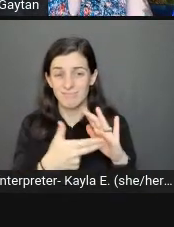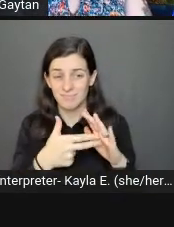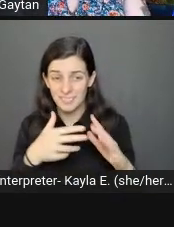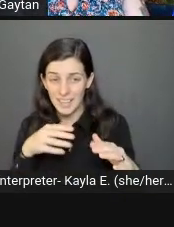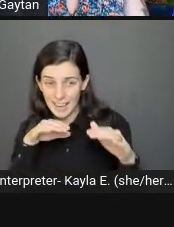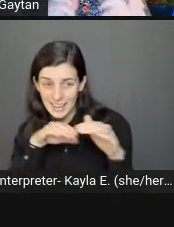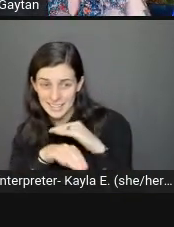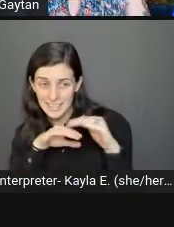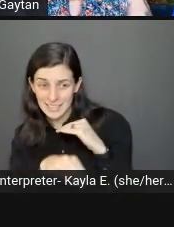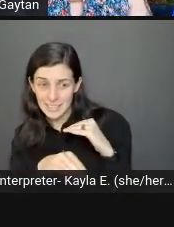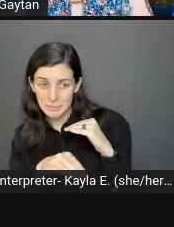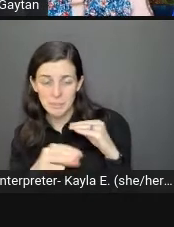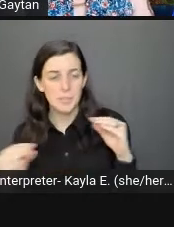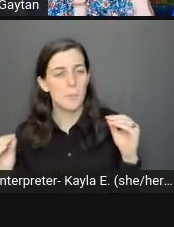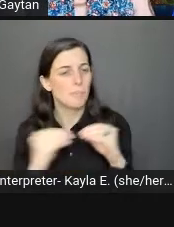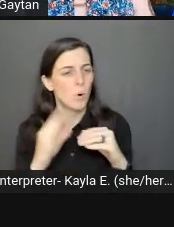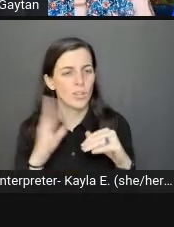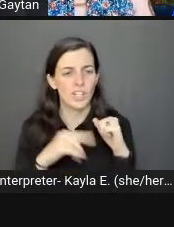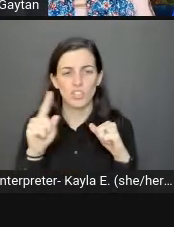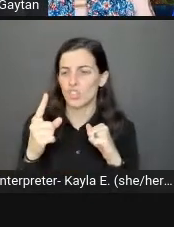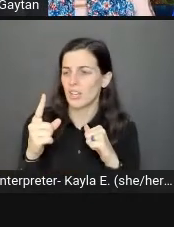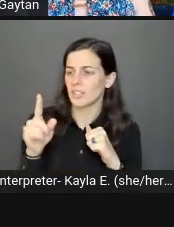One of the biggest things that I'm an advocate for is